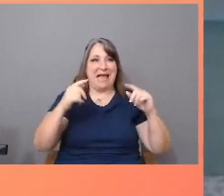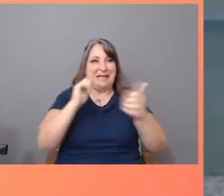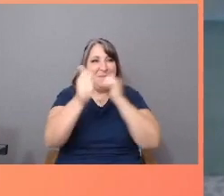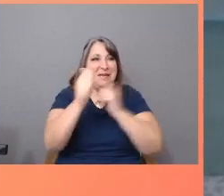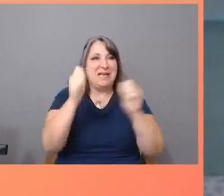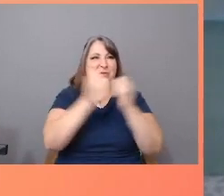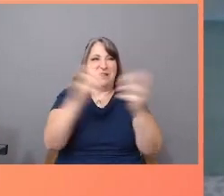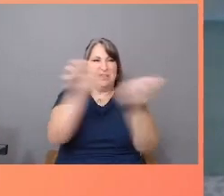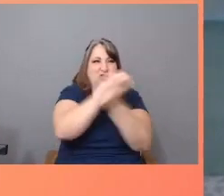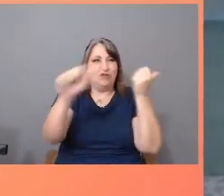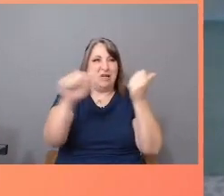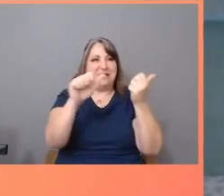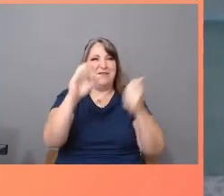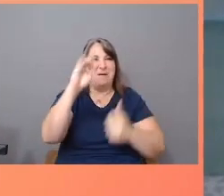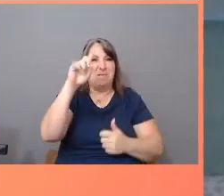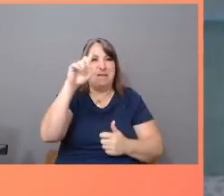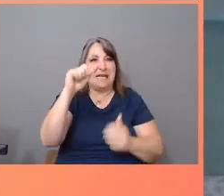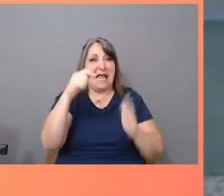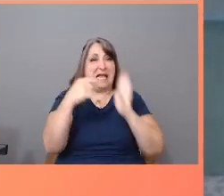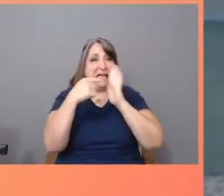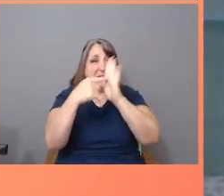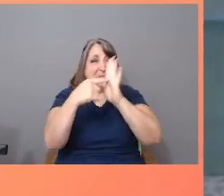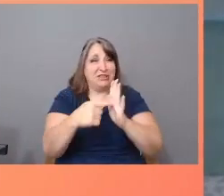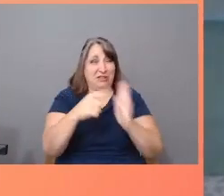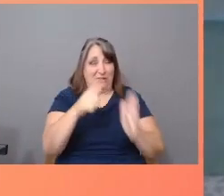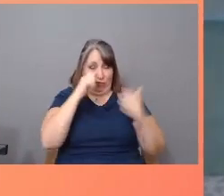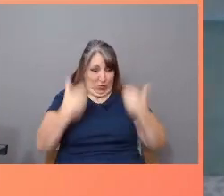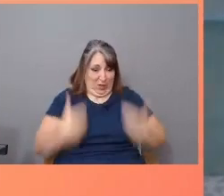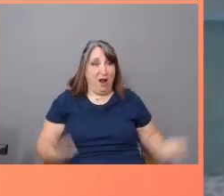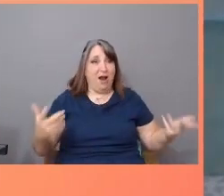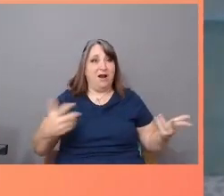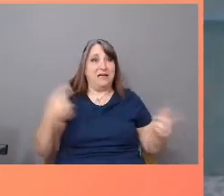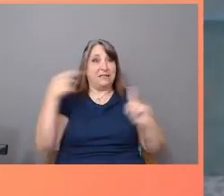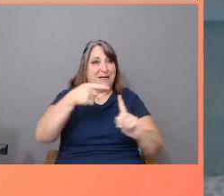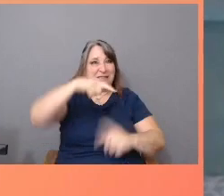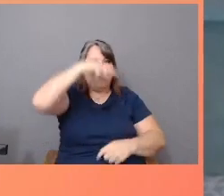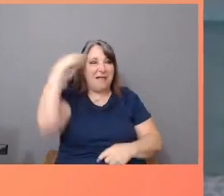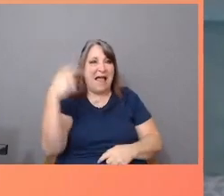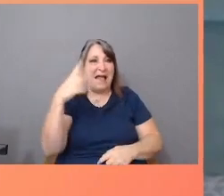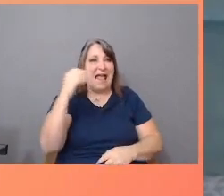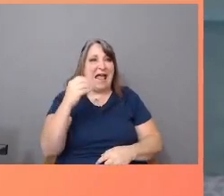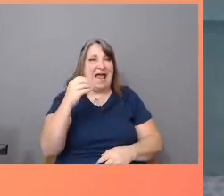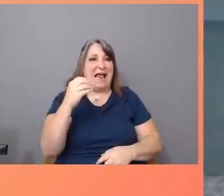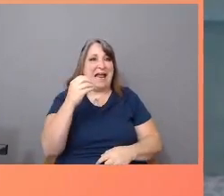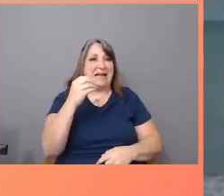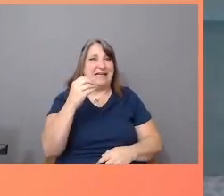of who we are, especially our Black Indigenous people of color-- or to use the acronym, BIPOC--